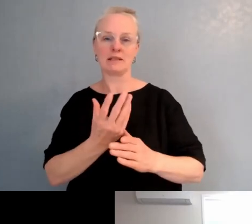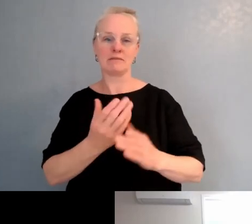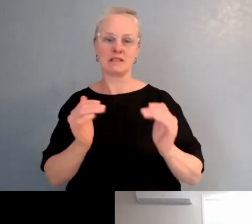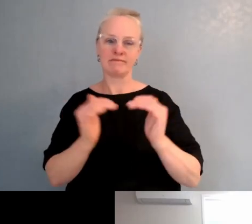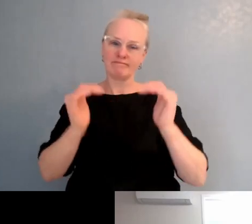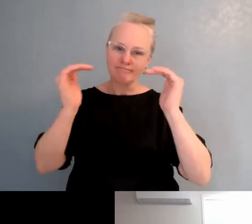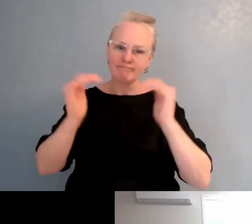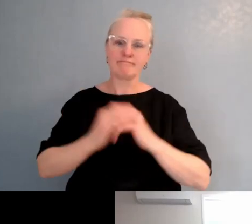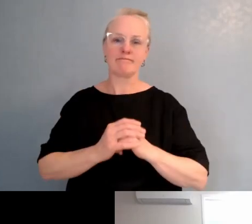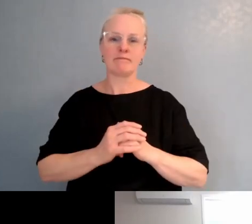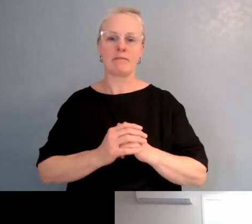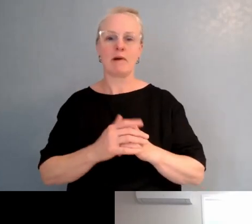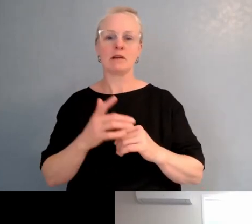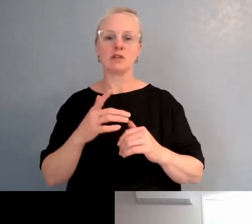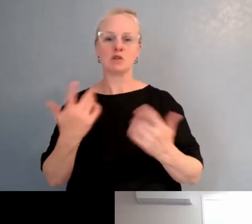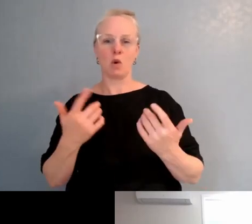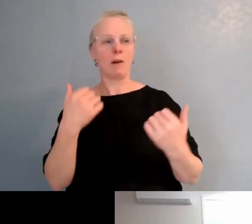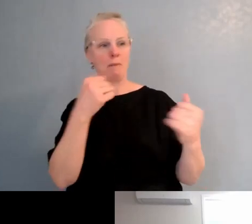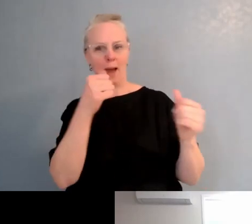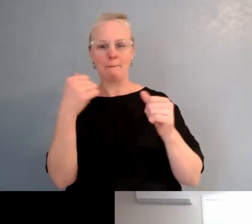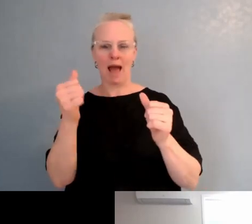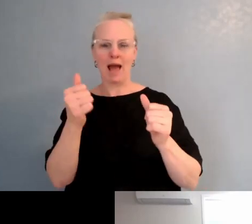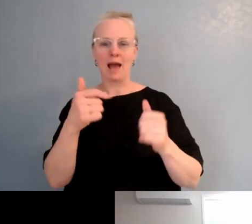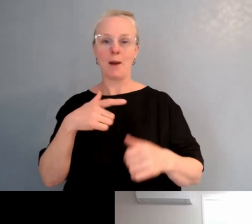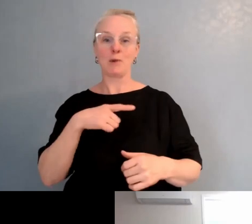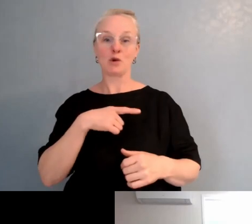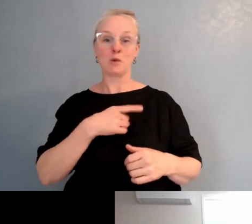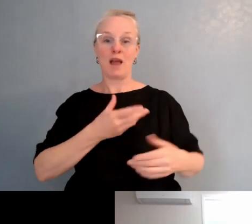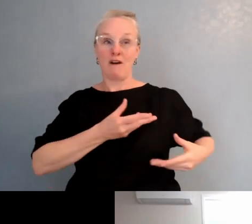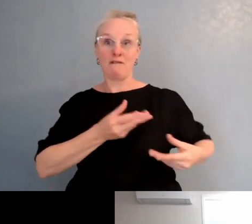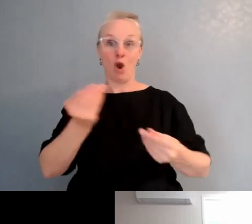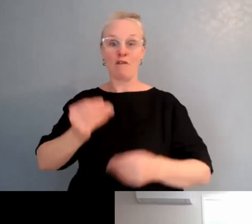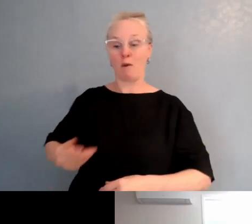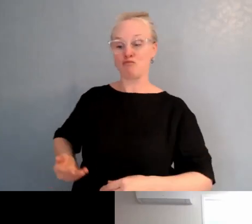'cause we get that flow on effect from primary intermediate to secondary. But also the opportunity for teachers.